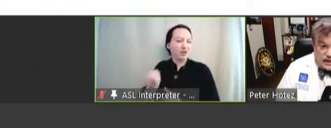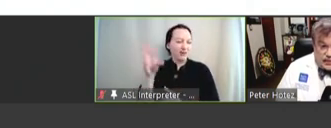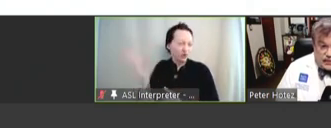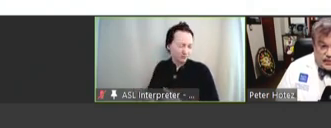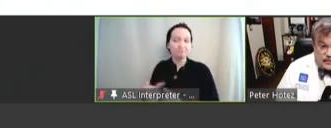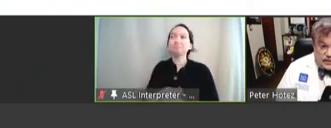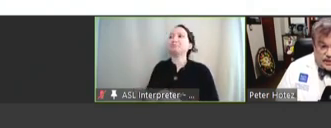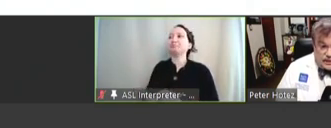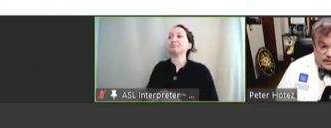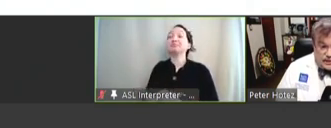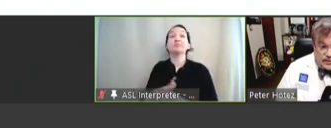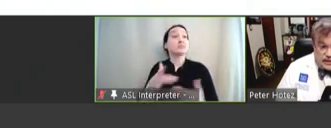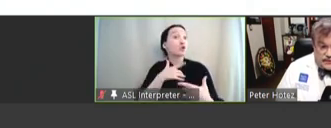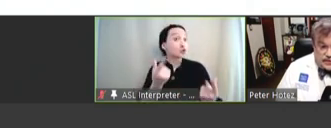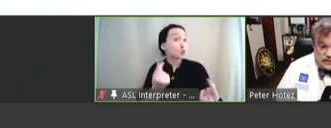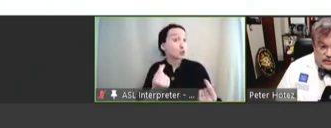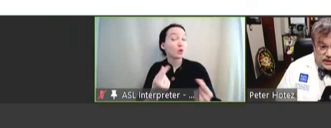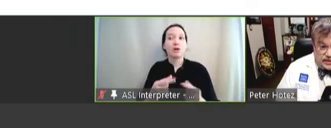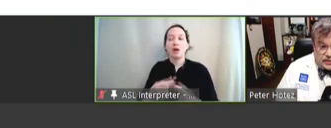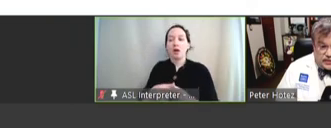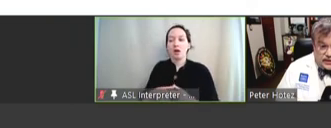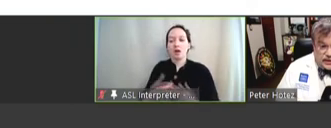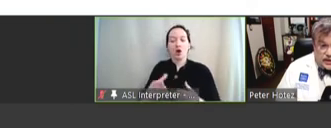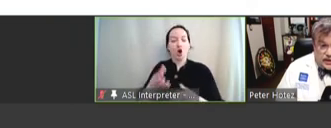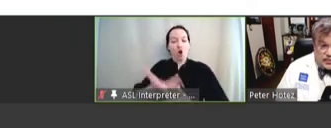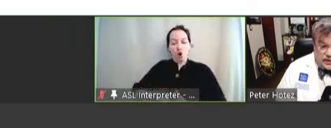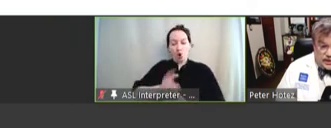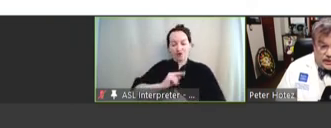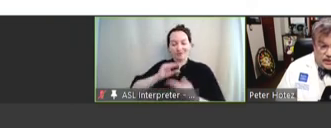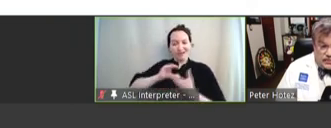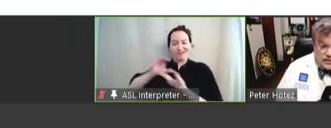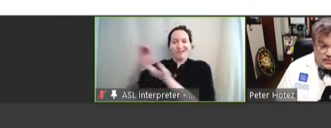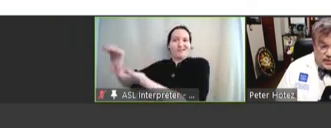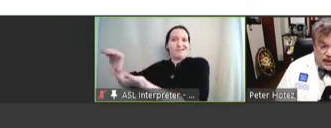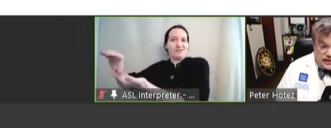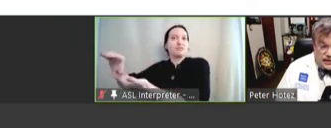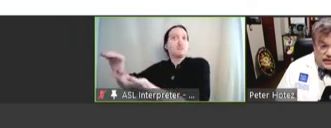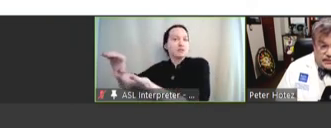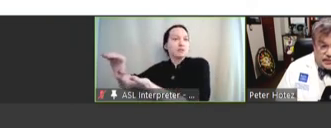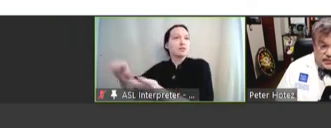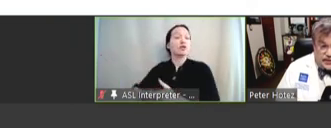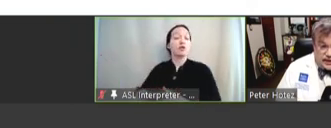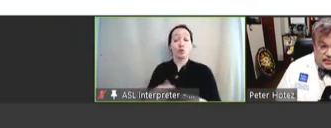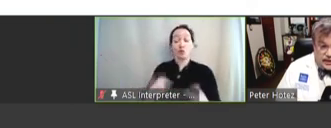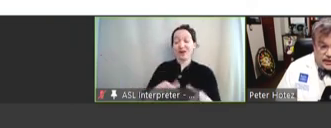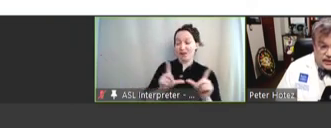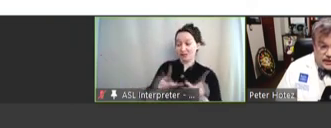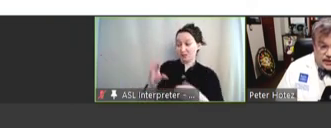And what we do is we actually transfer ownership. So, we license it, we provide the production cell